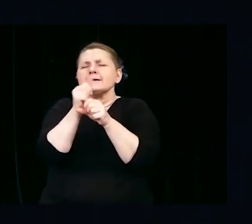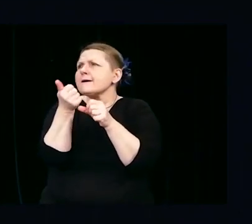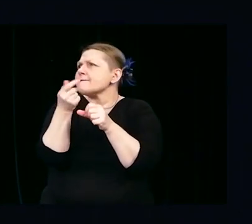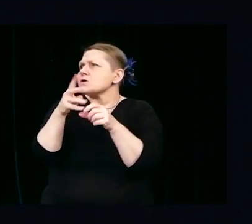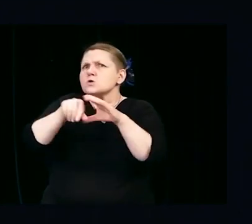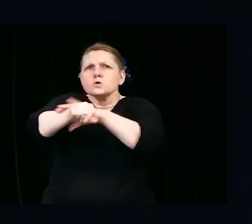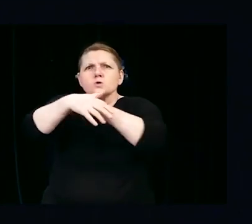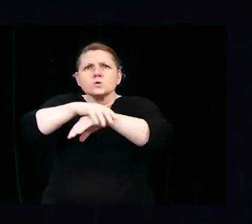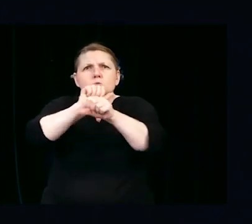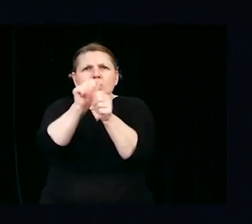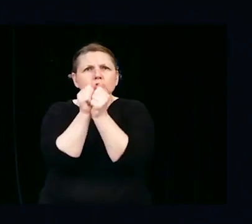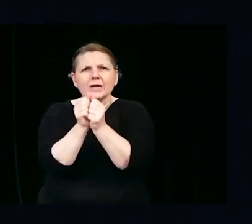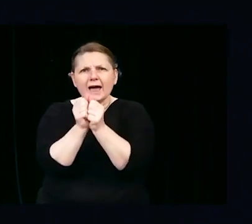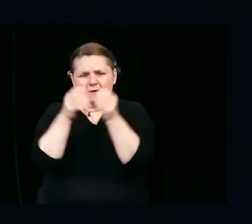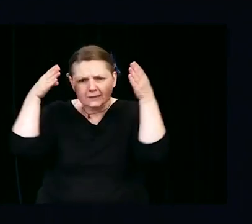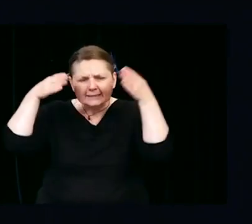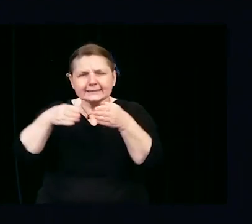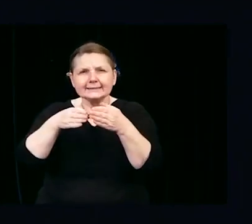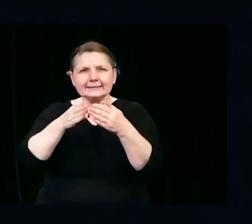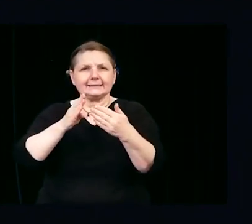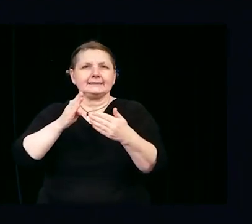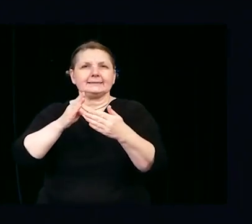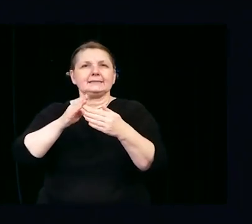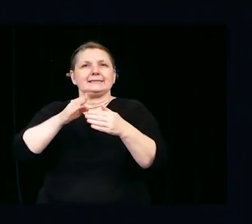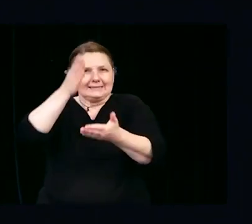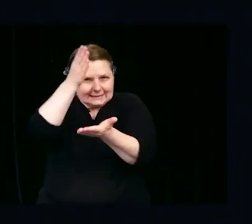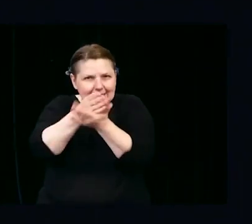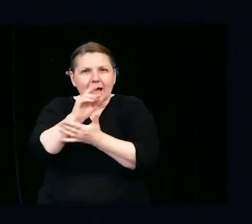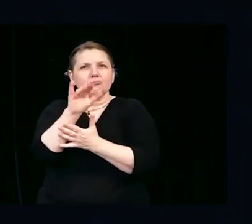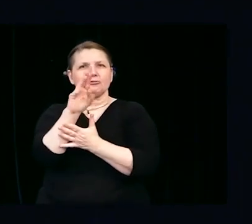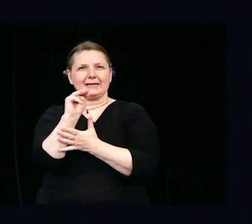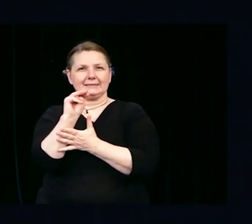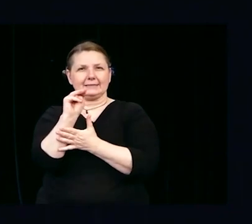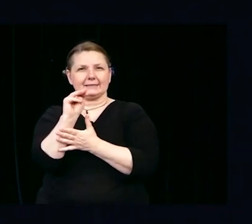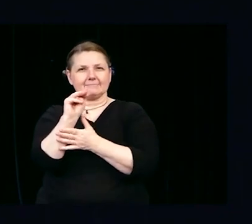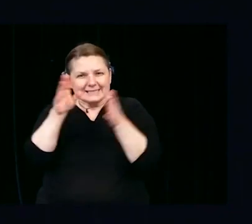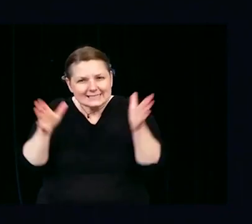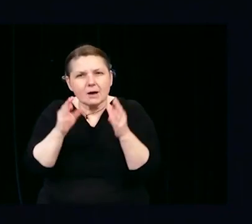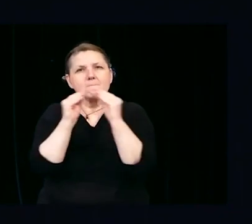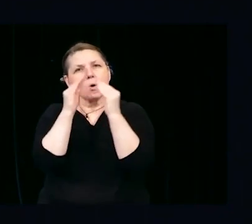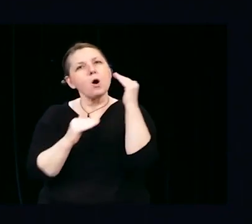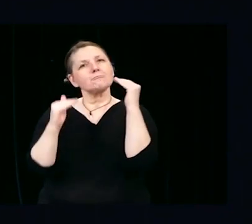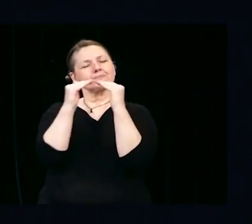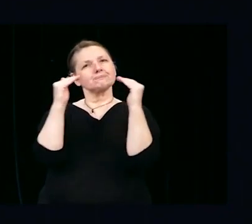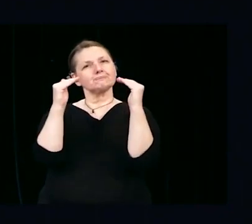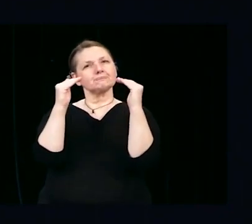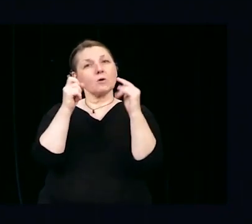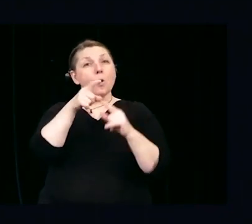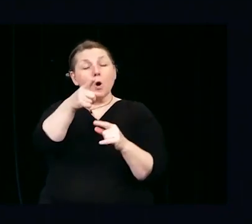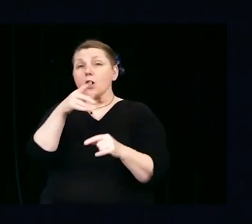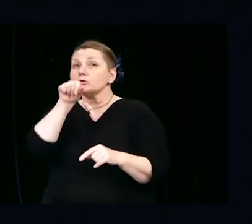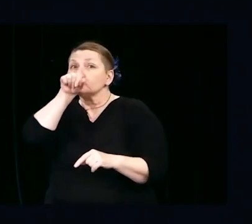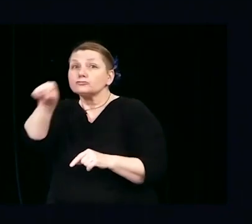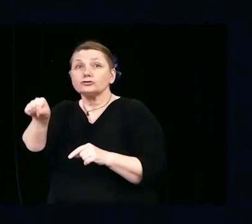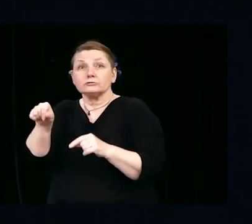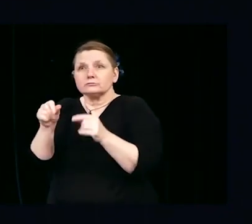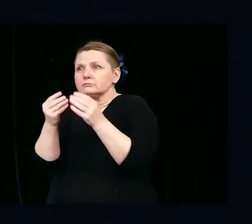Do you love working with kids and being creative? Maybe you could start beautifying your neighborhood together, making murals, painting